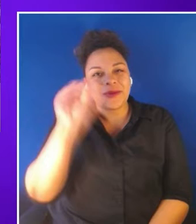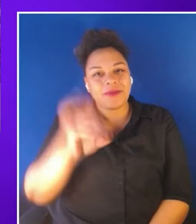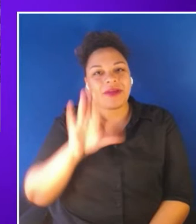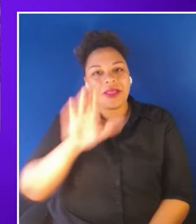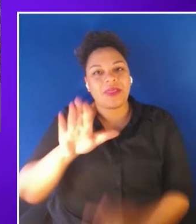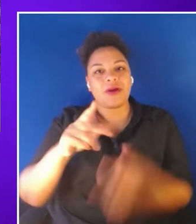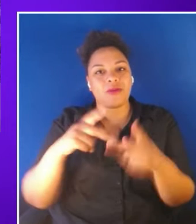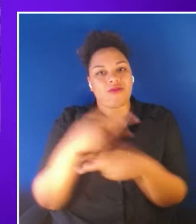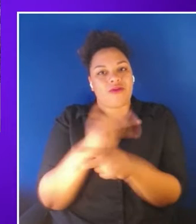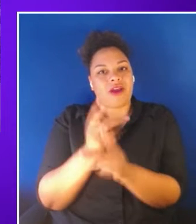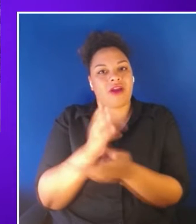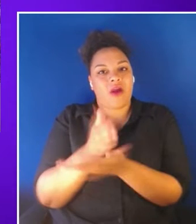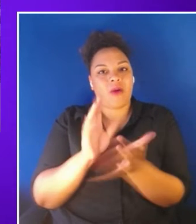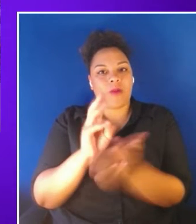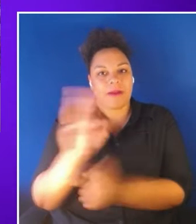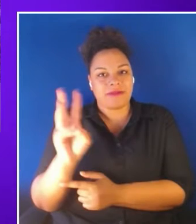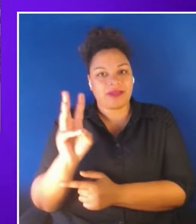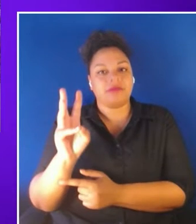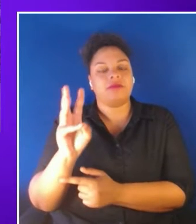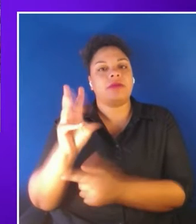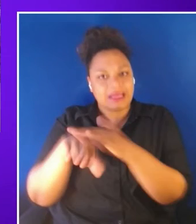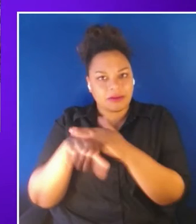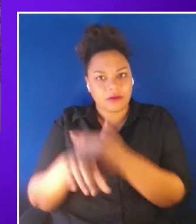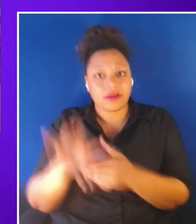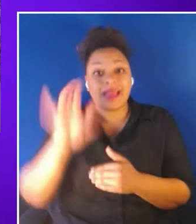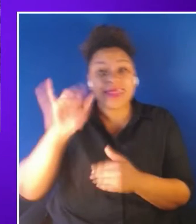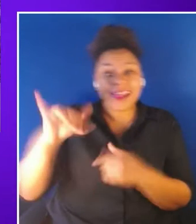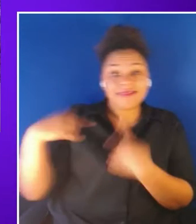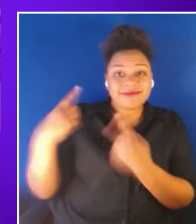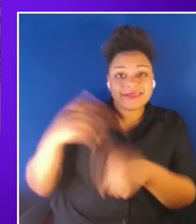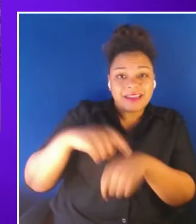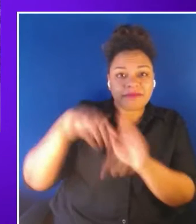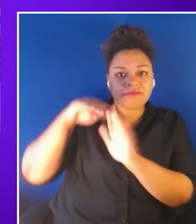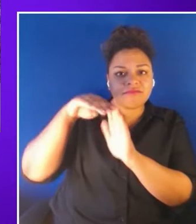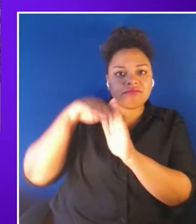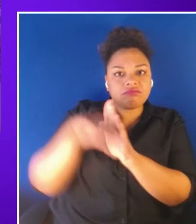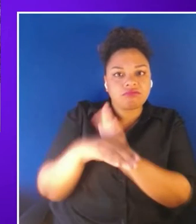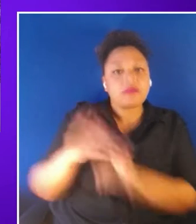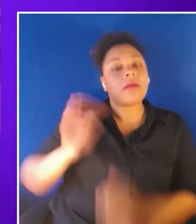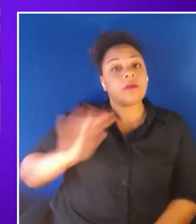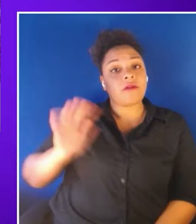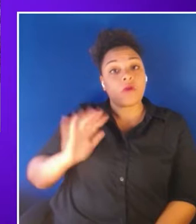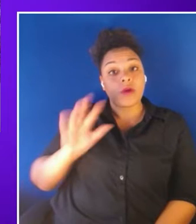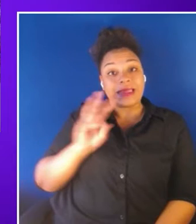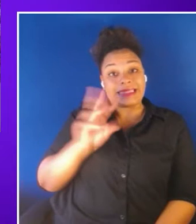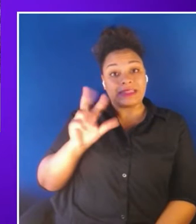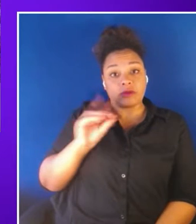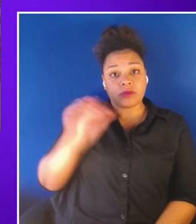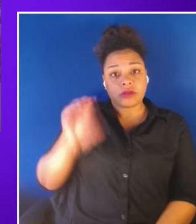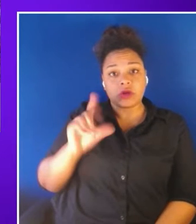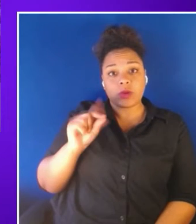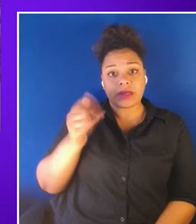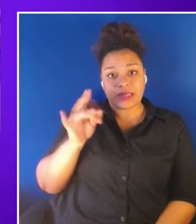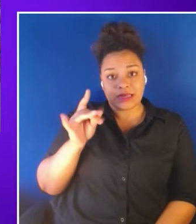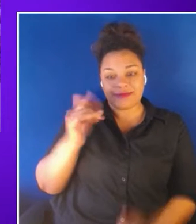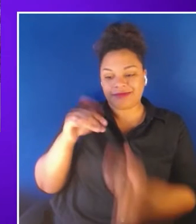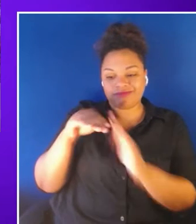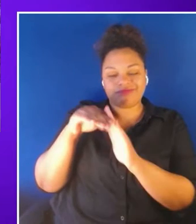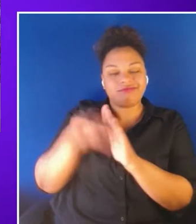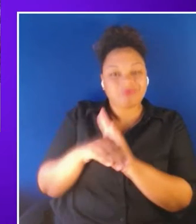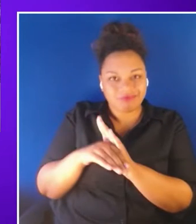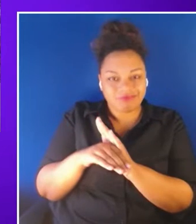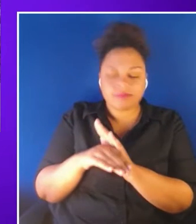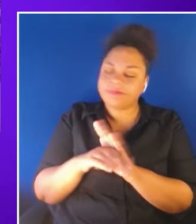that's a decline over time from 63 in 2018 we must do better and learn from those experiences